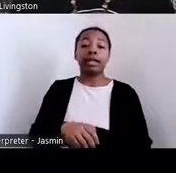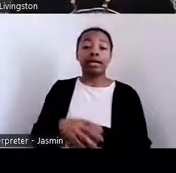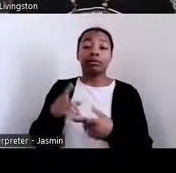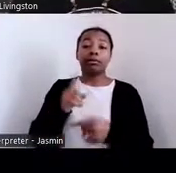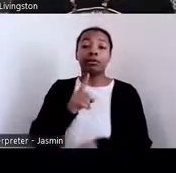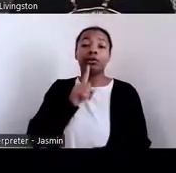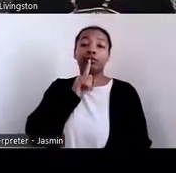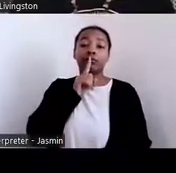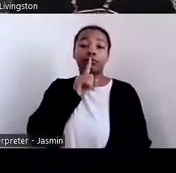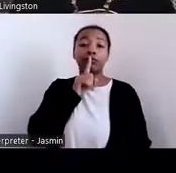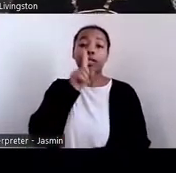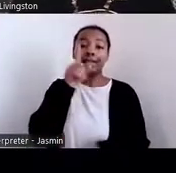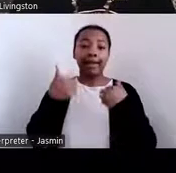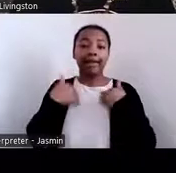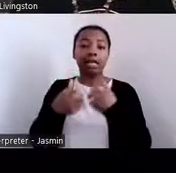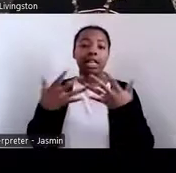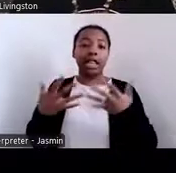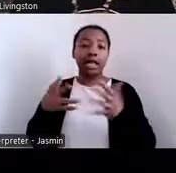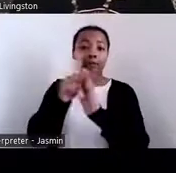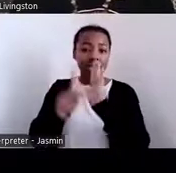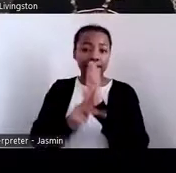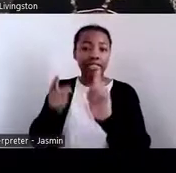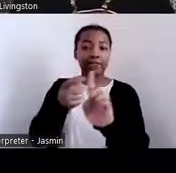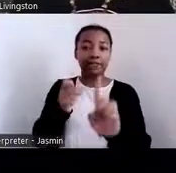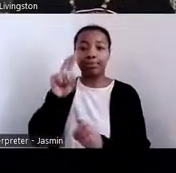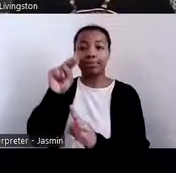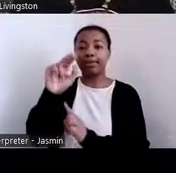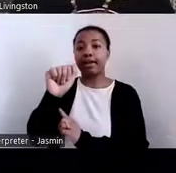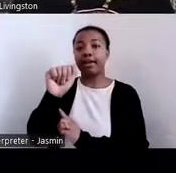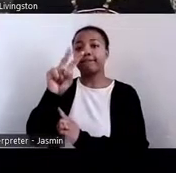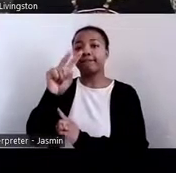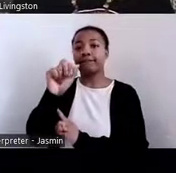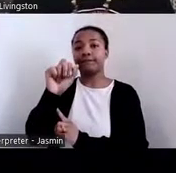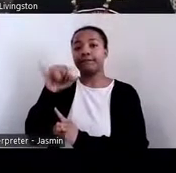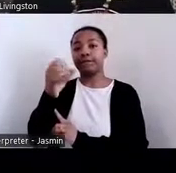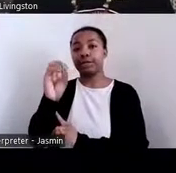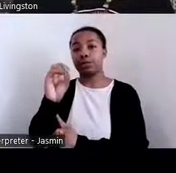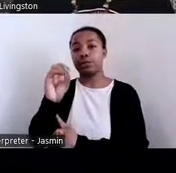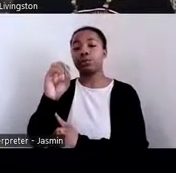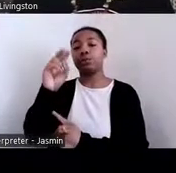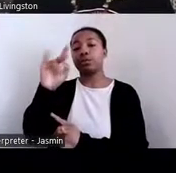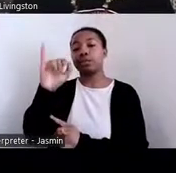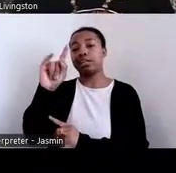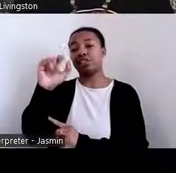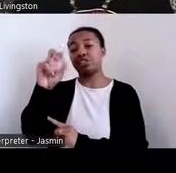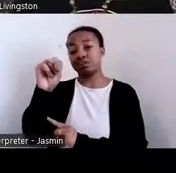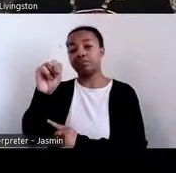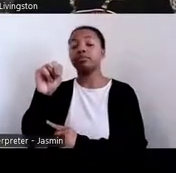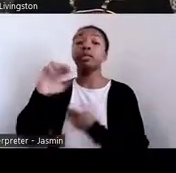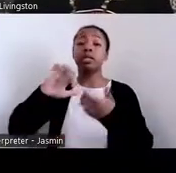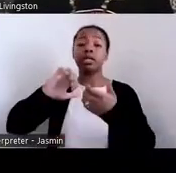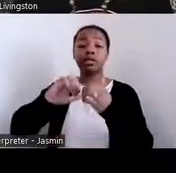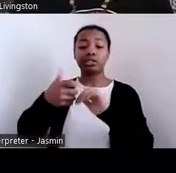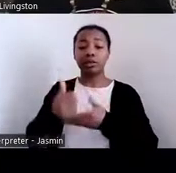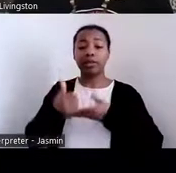So for the past decade, we have been working towards how do we help community members to be at the critical points at